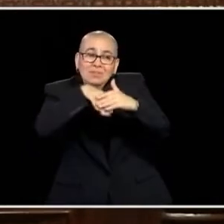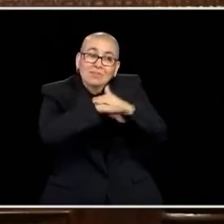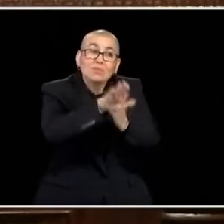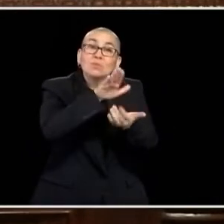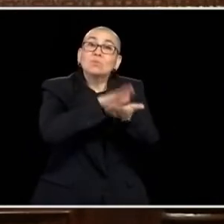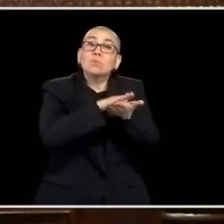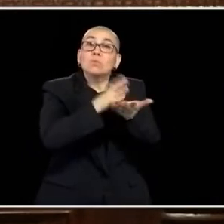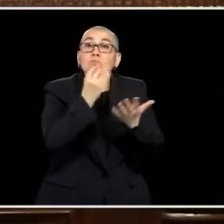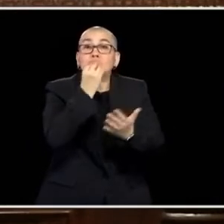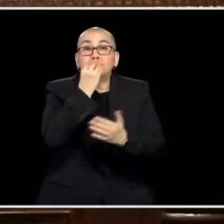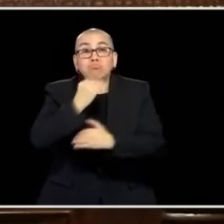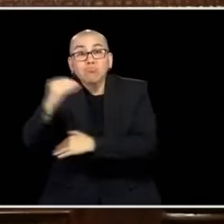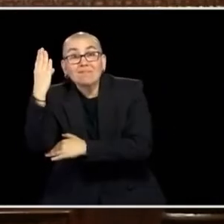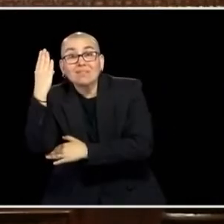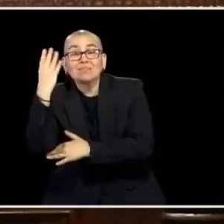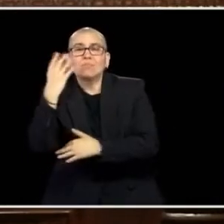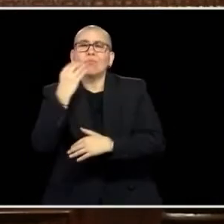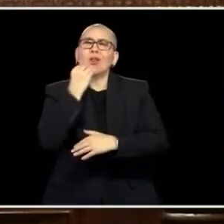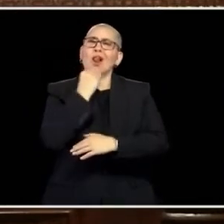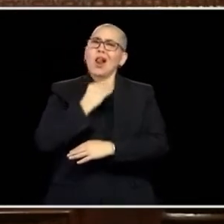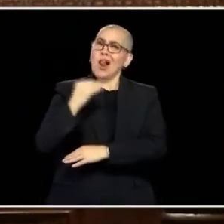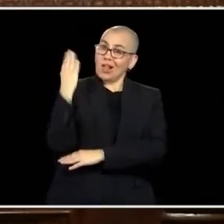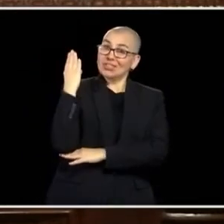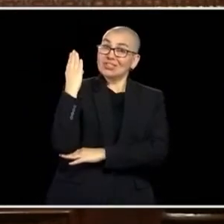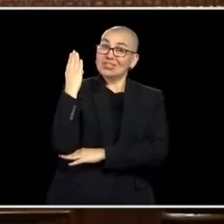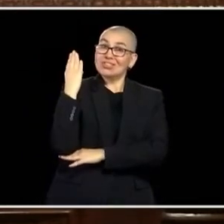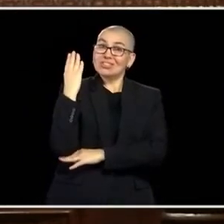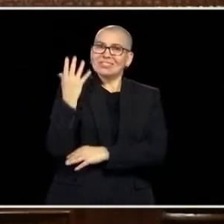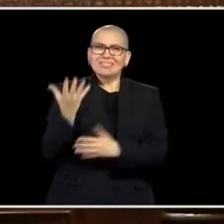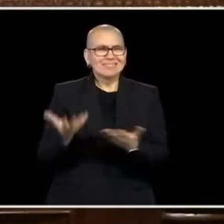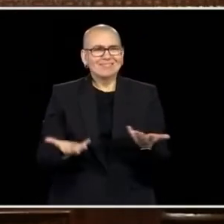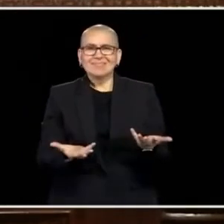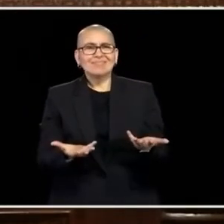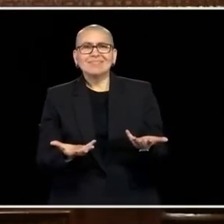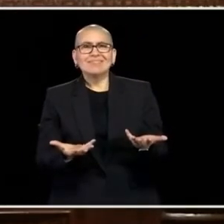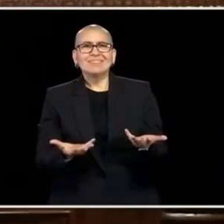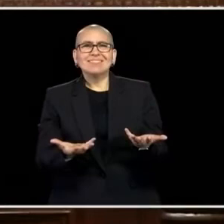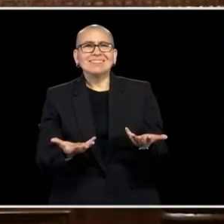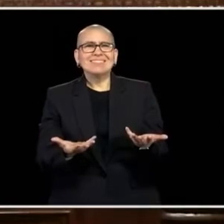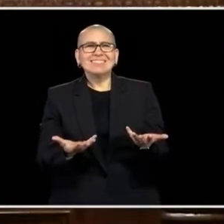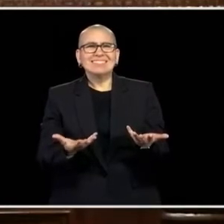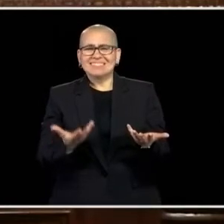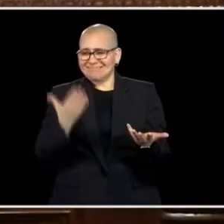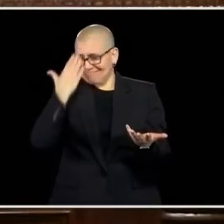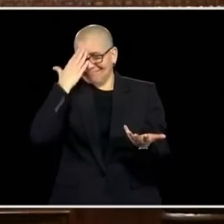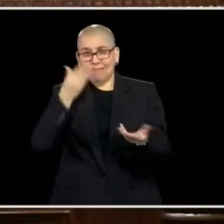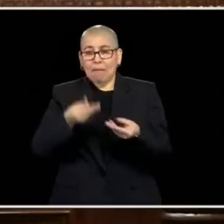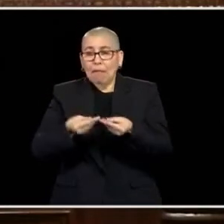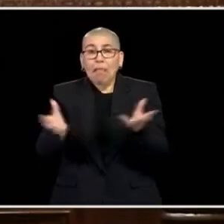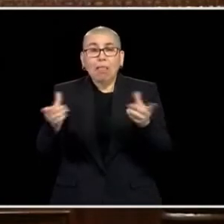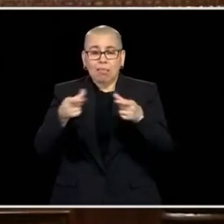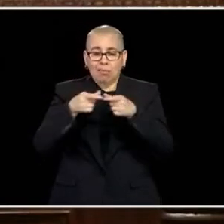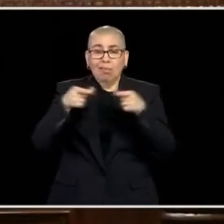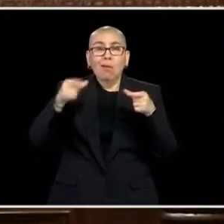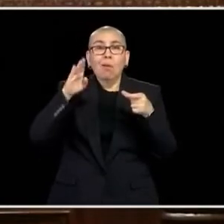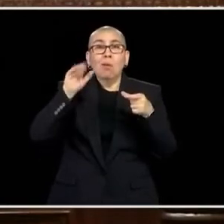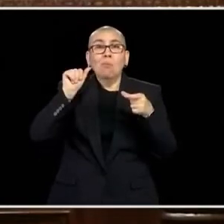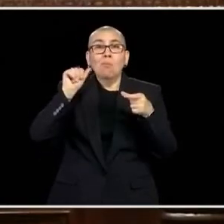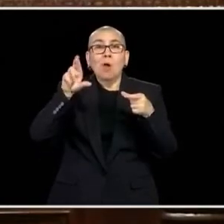CAN TELL YOU THIS, IT IS LONG PAST TIME, LET'S GET RID OF THE DIFFERENT-COLORED LUNCH TICKETS AND ANY SHAPING AROUND THIS AND LET'S JUST PROVIDE